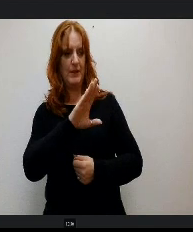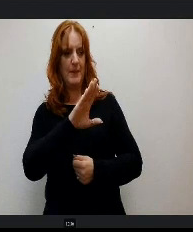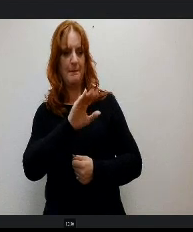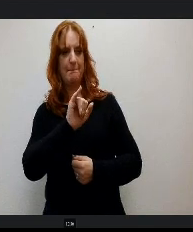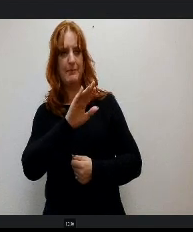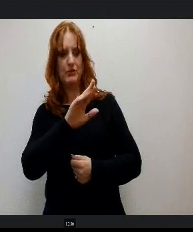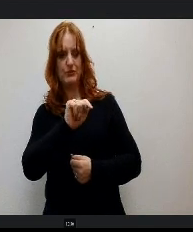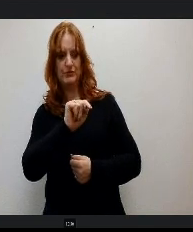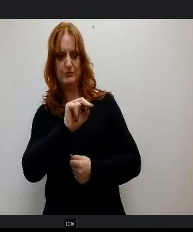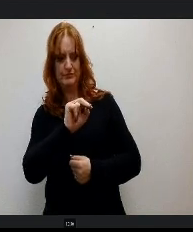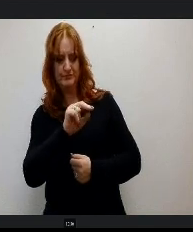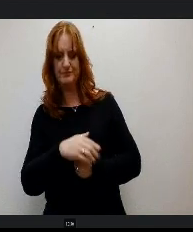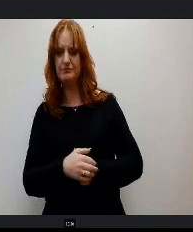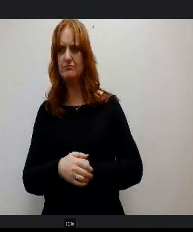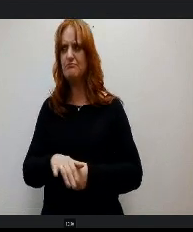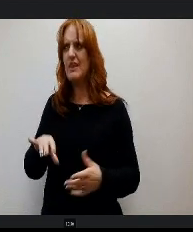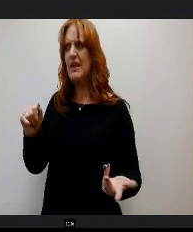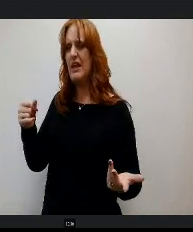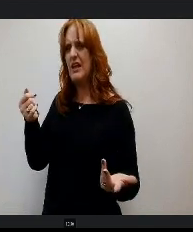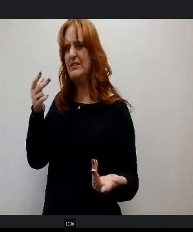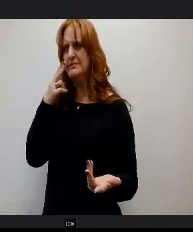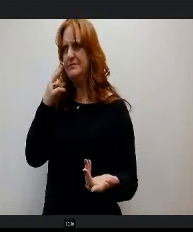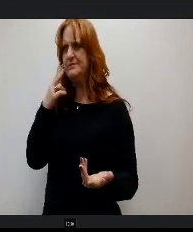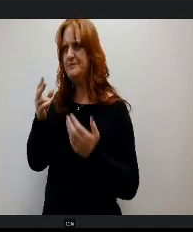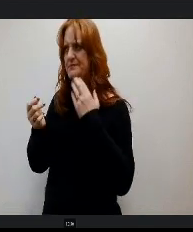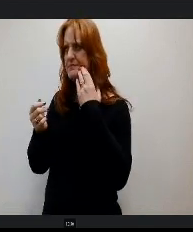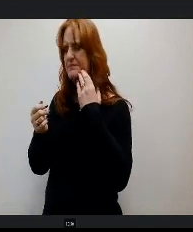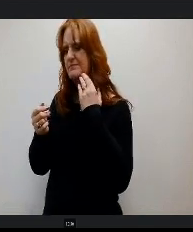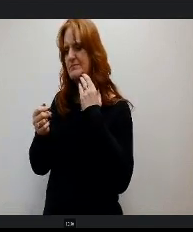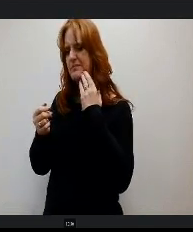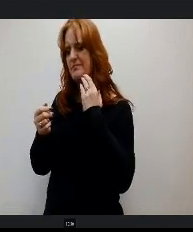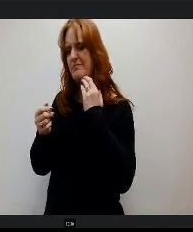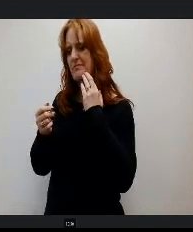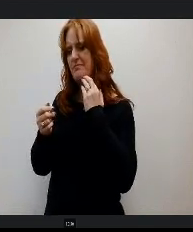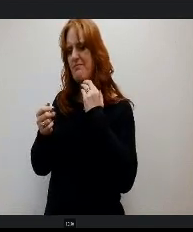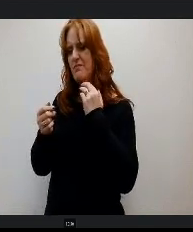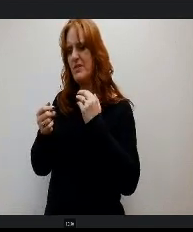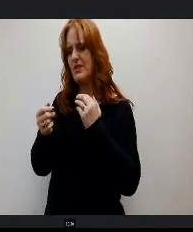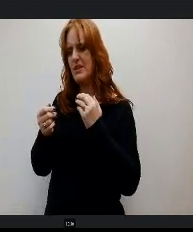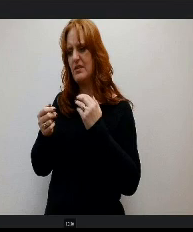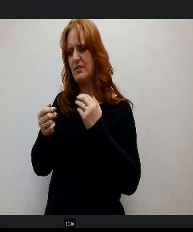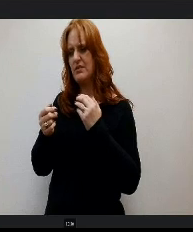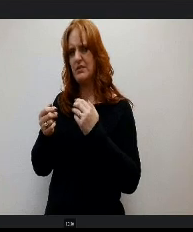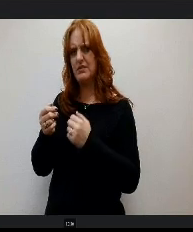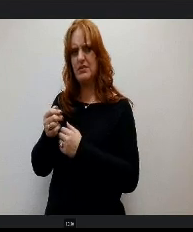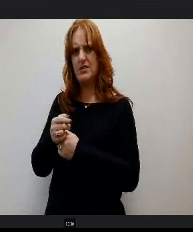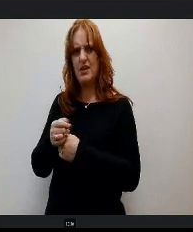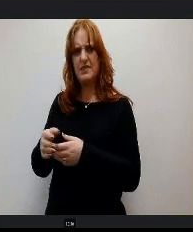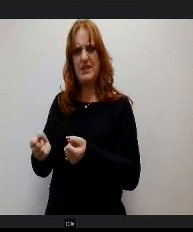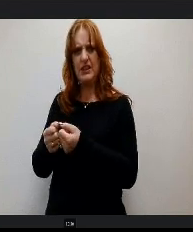I can see the lost cards expense becoming its own light item line item real quick.